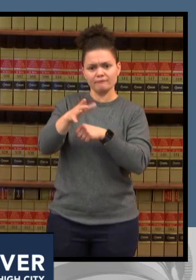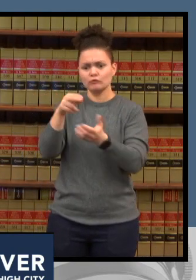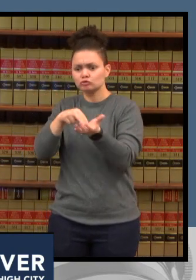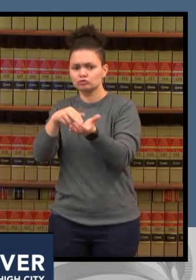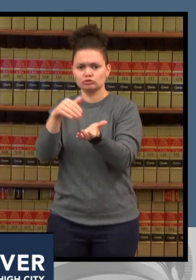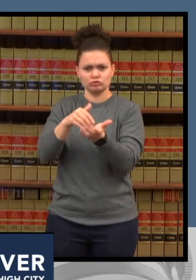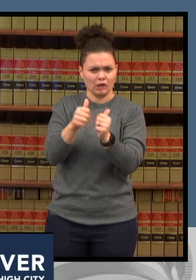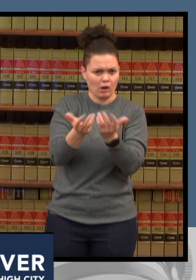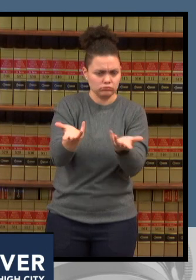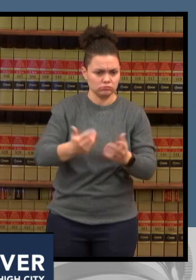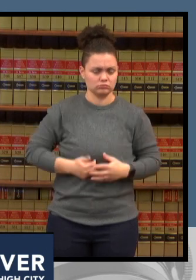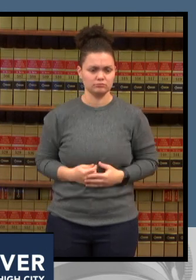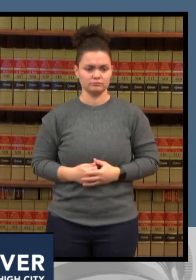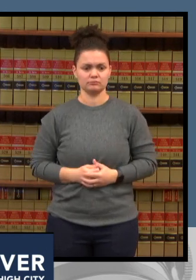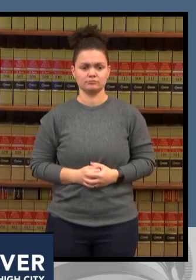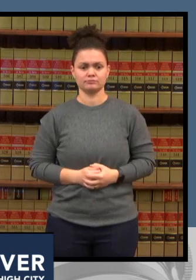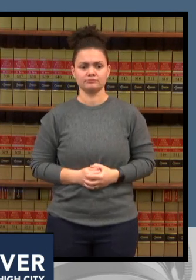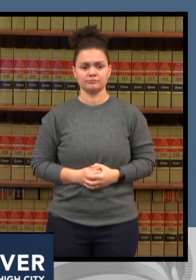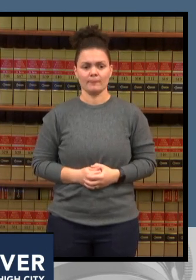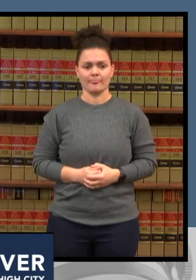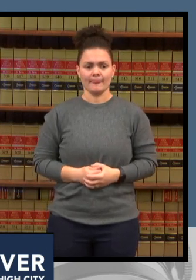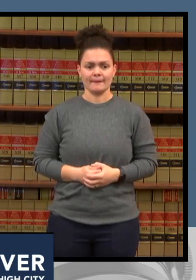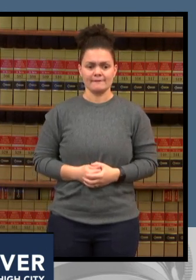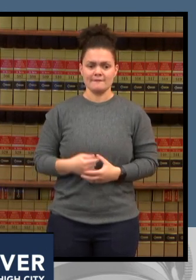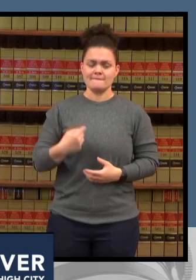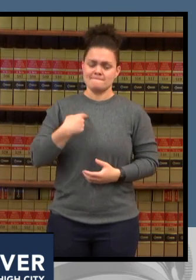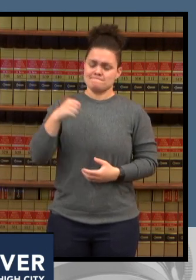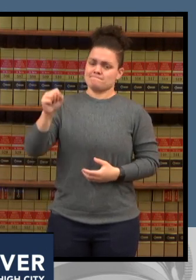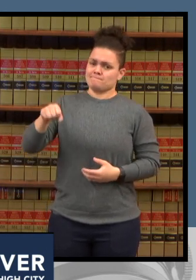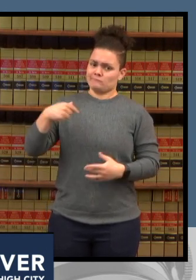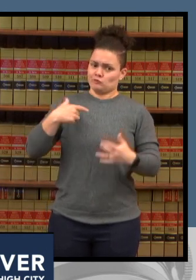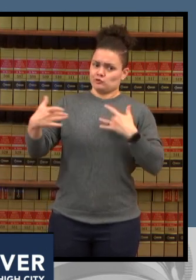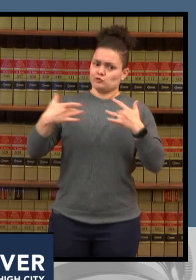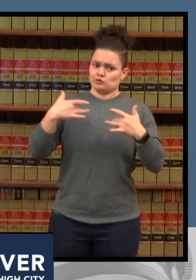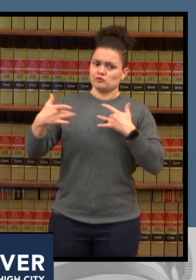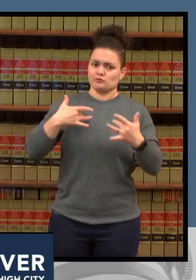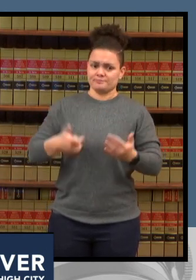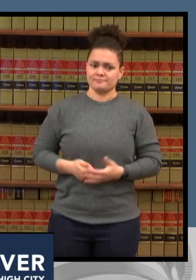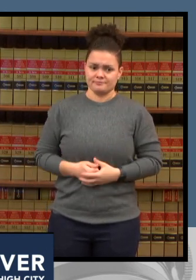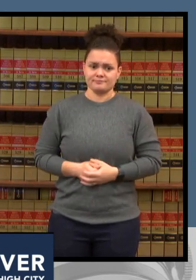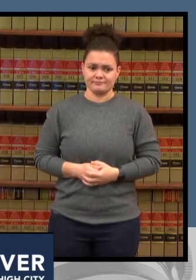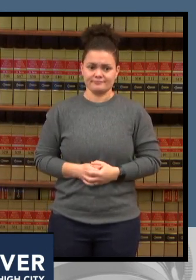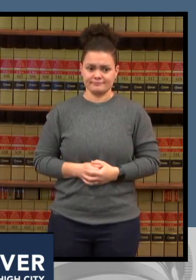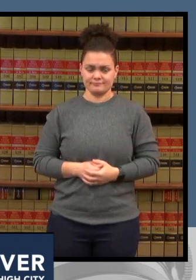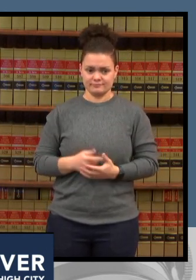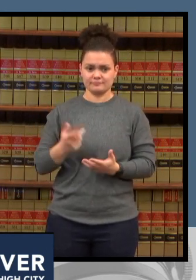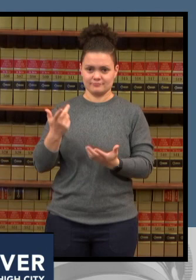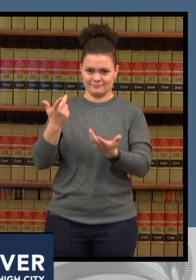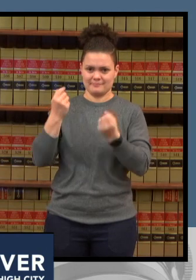just seeing the uptick of these new cases due to the omicron variant only recently and we do